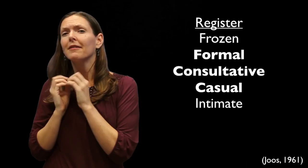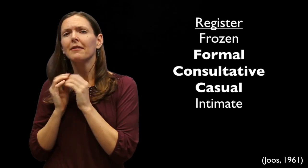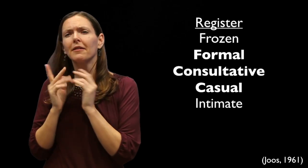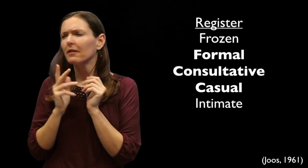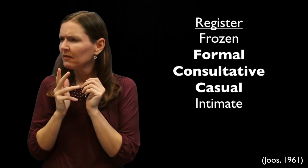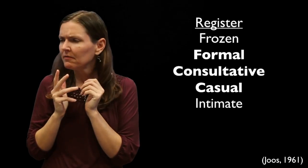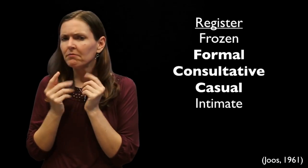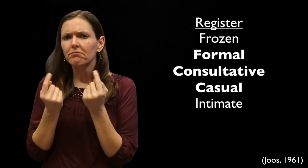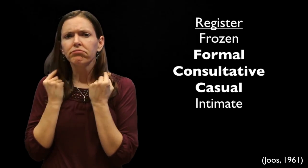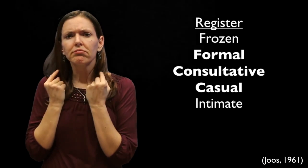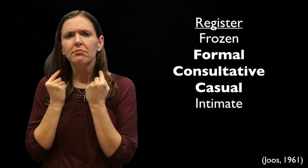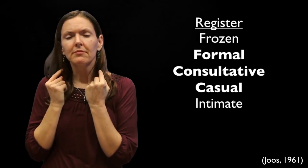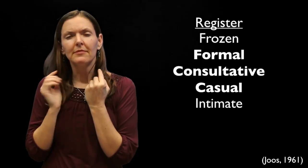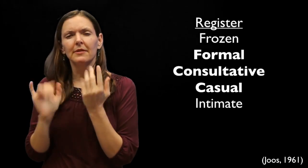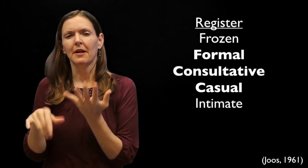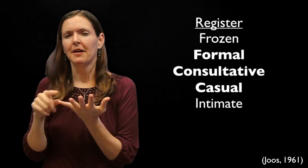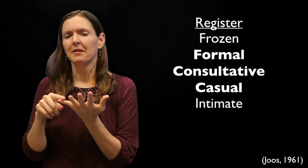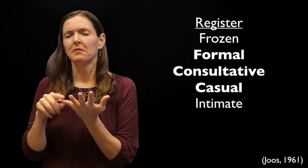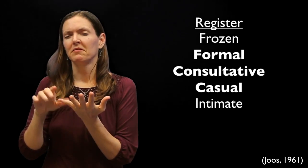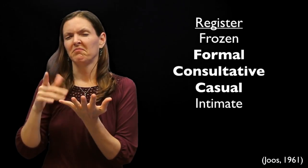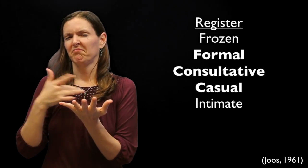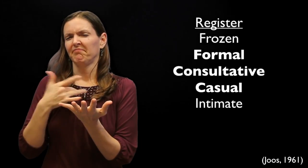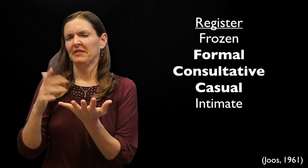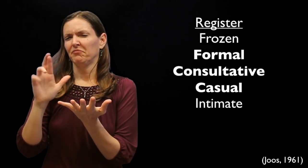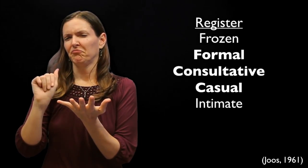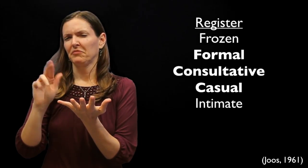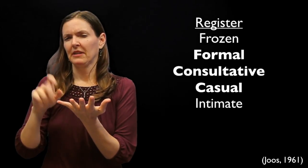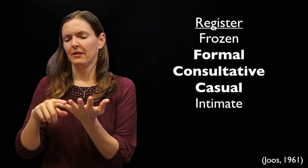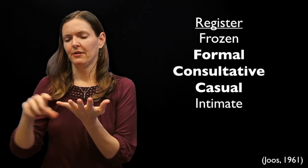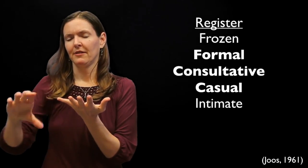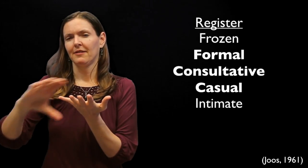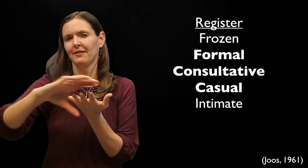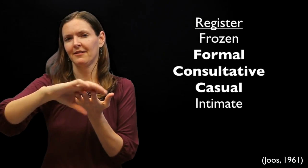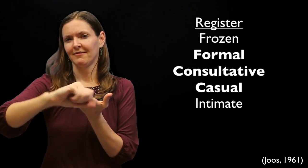Their conversations are often not understood by those fluent in ASL. Academic language rarely occurs in the